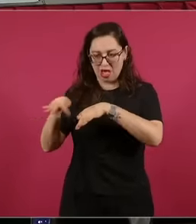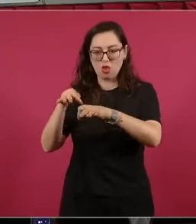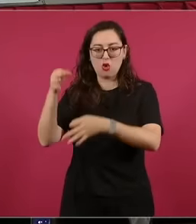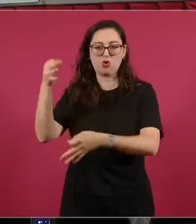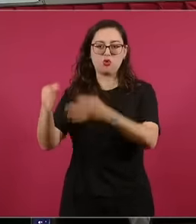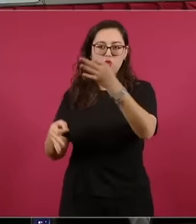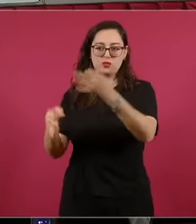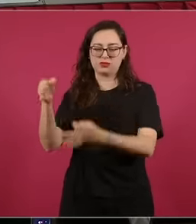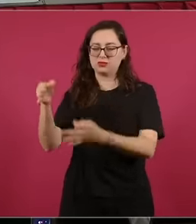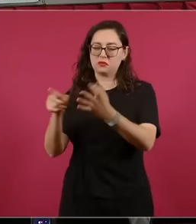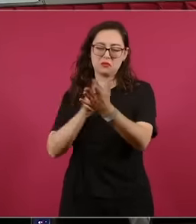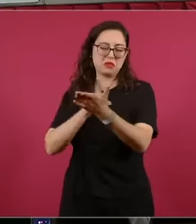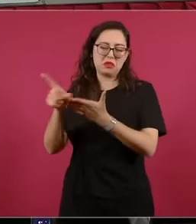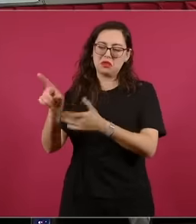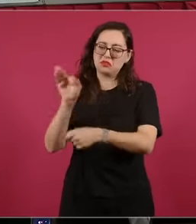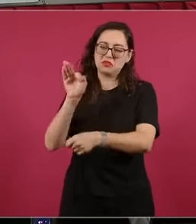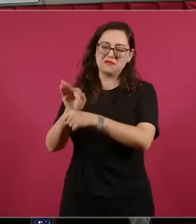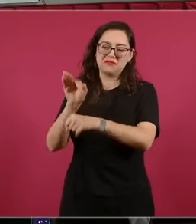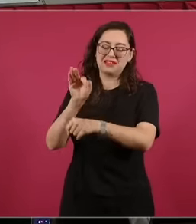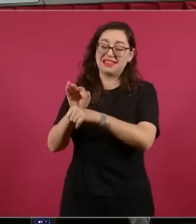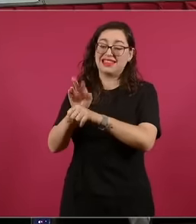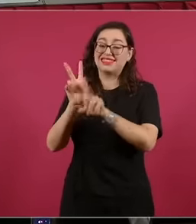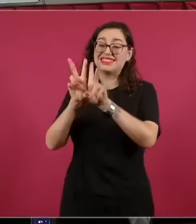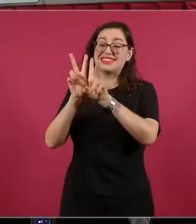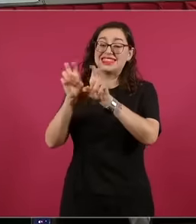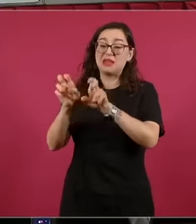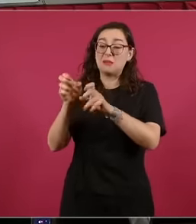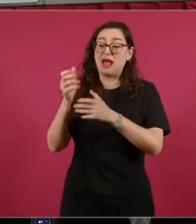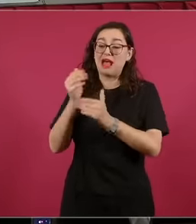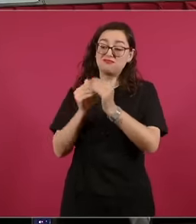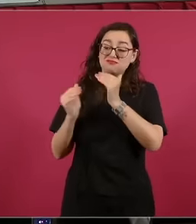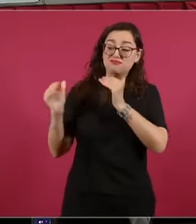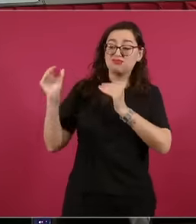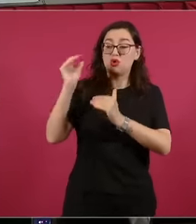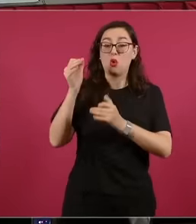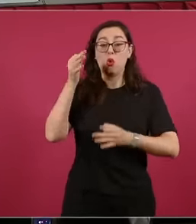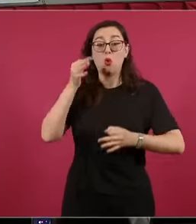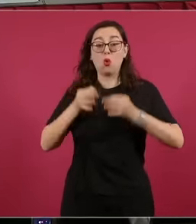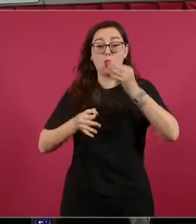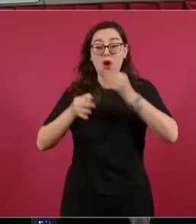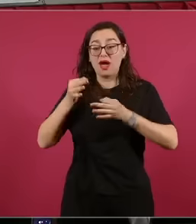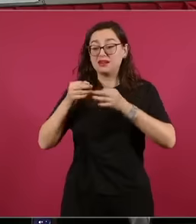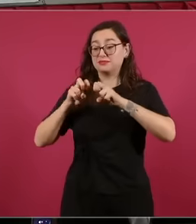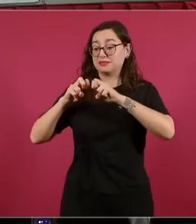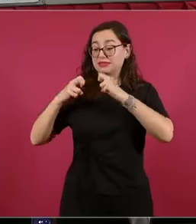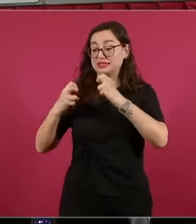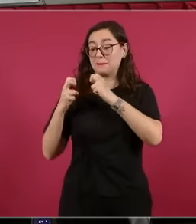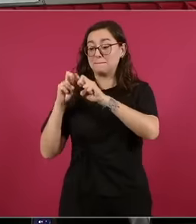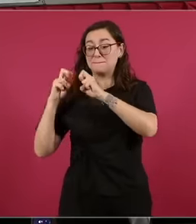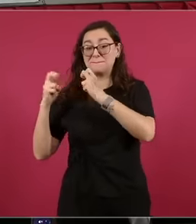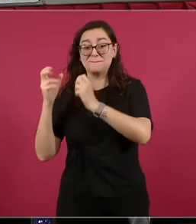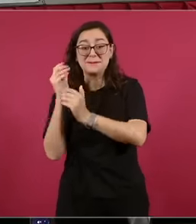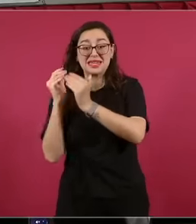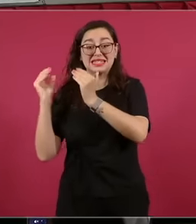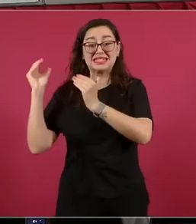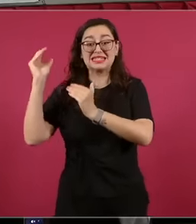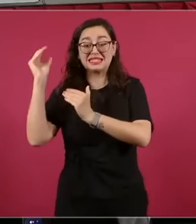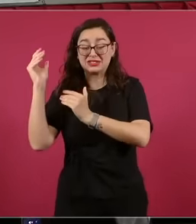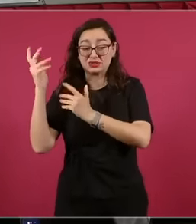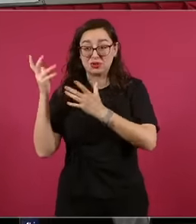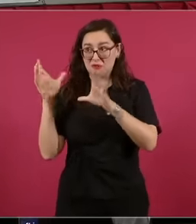what has to do with judges with magistrates, ministers, the machuchones,